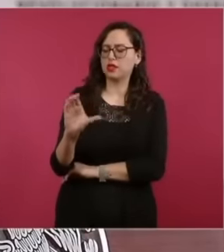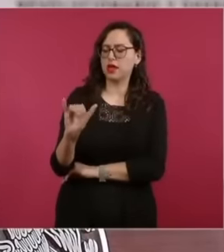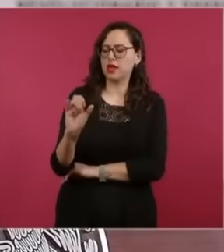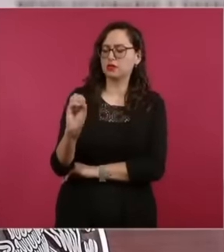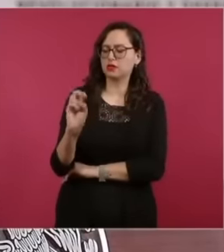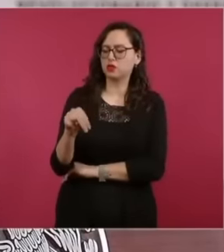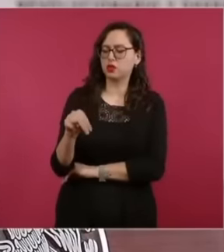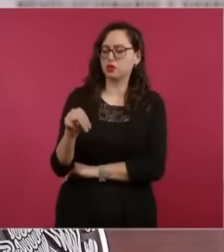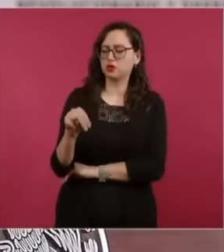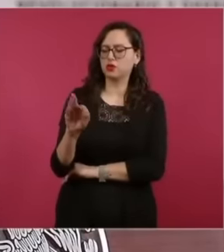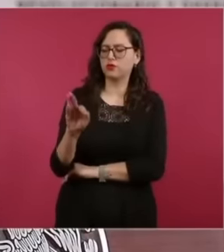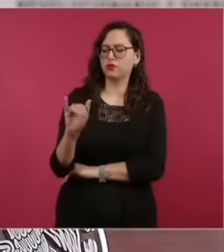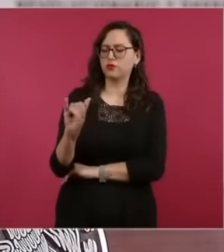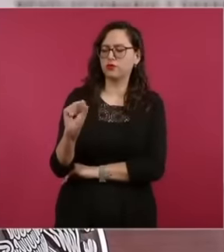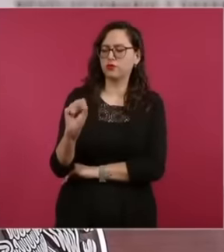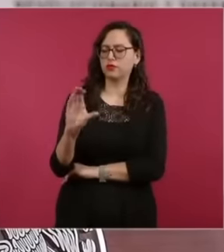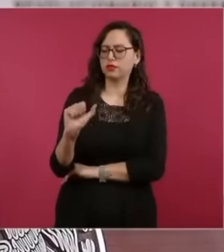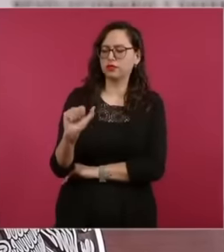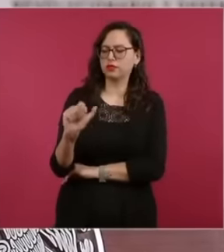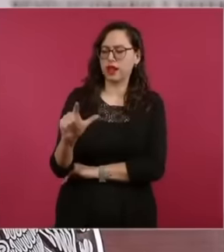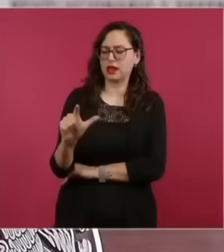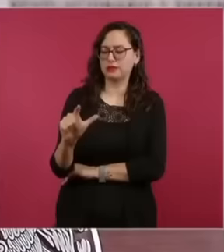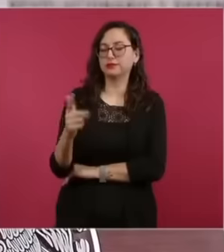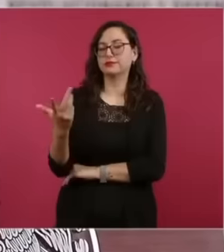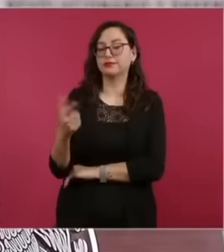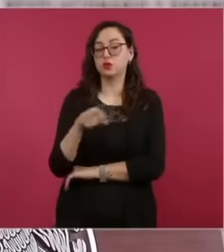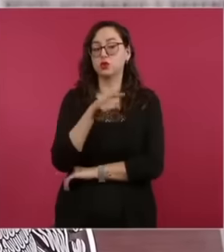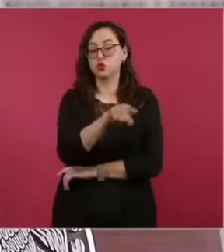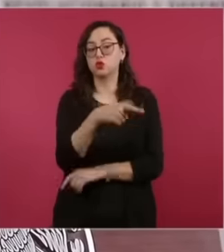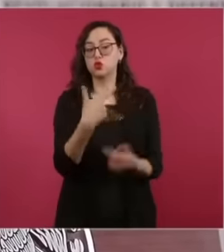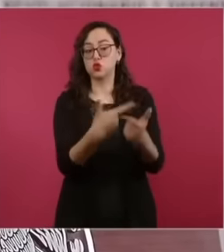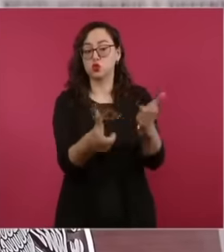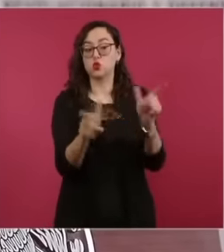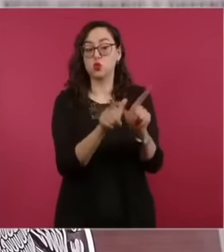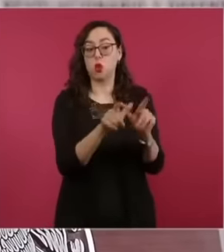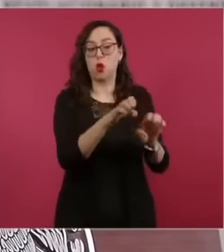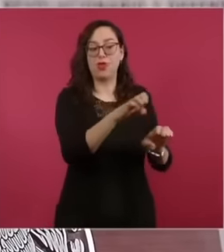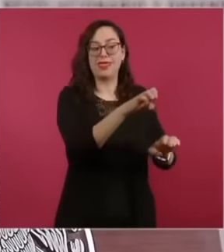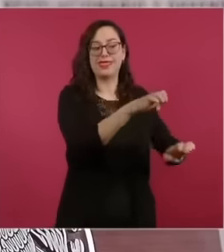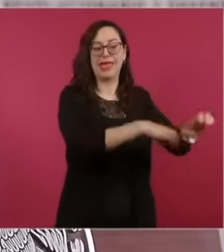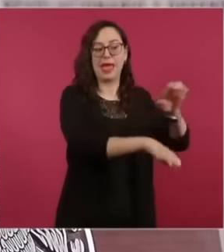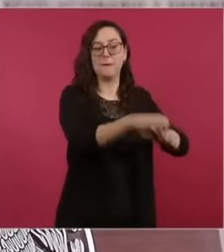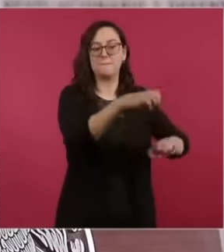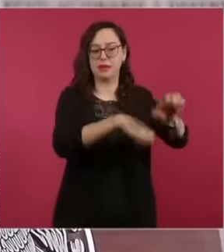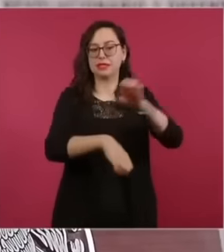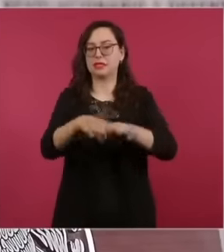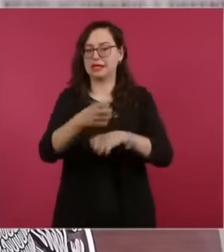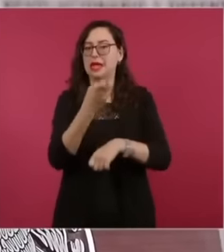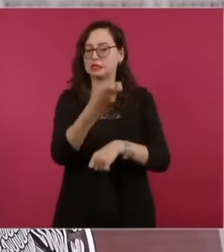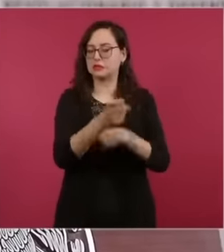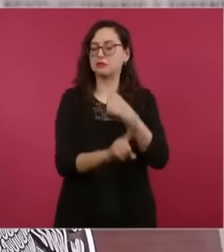that have to do with the debts of this group, the tax consolidation, if you remember, granted